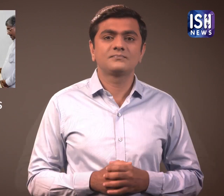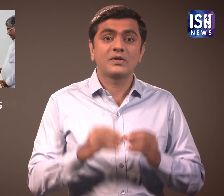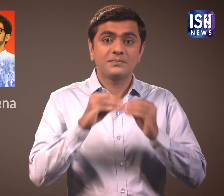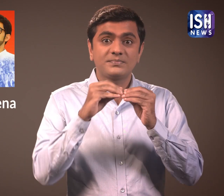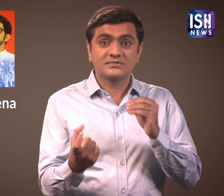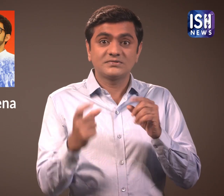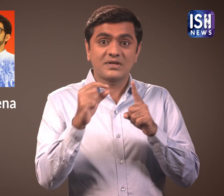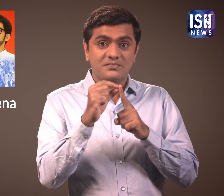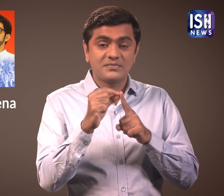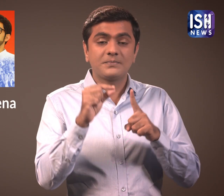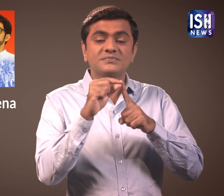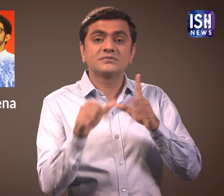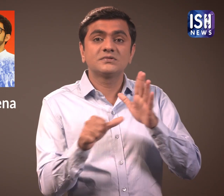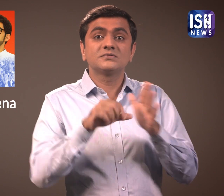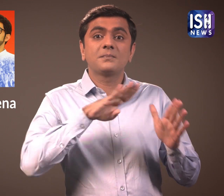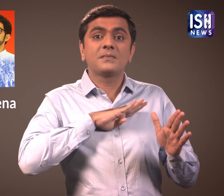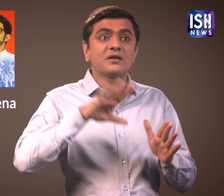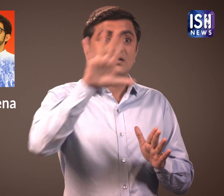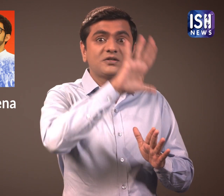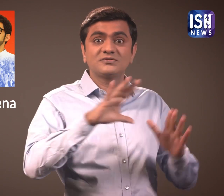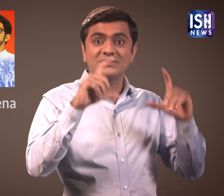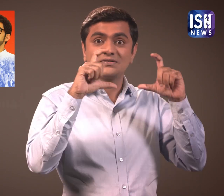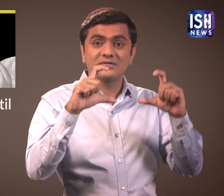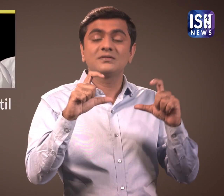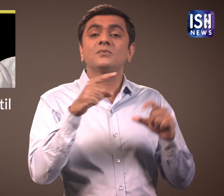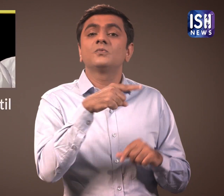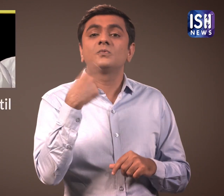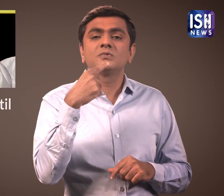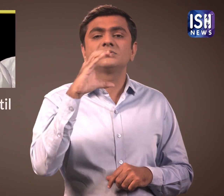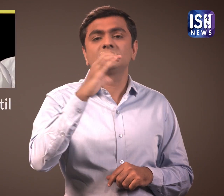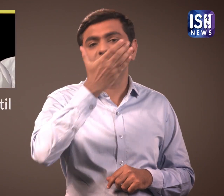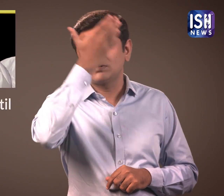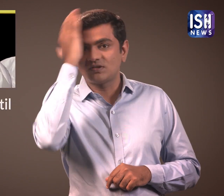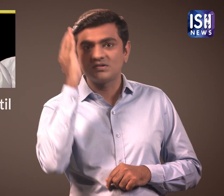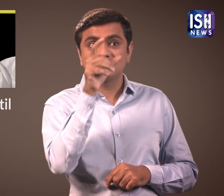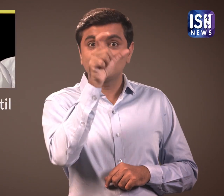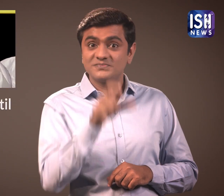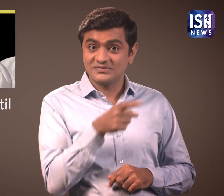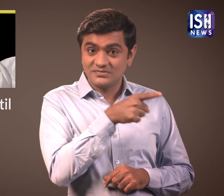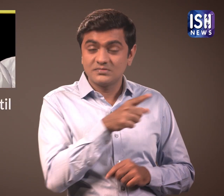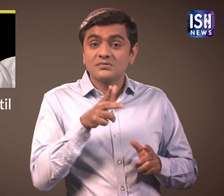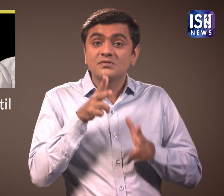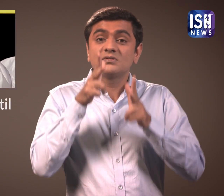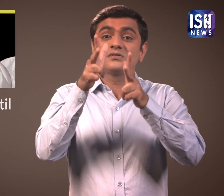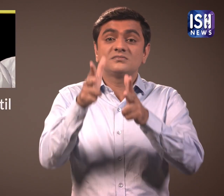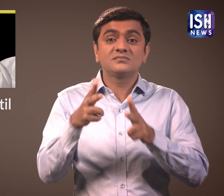The BJP Maharashtra President Chandrakanth Patil said that,